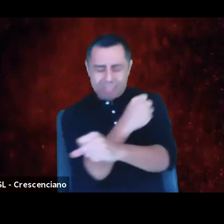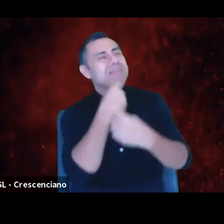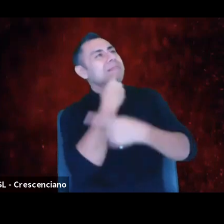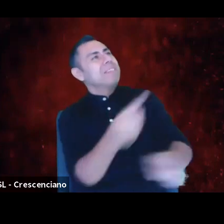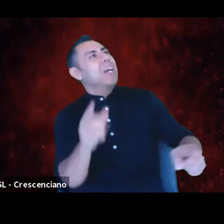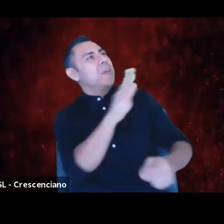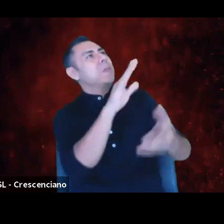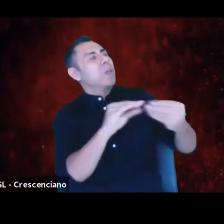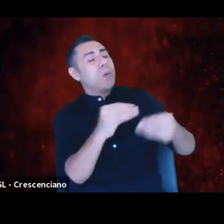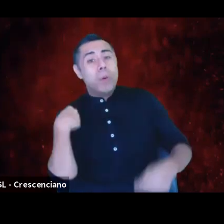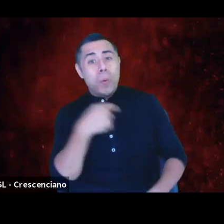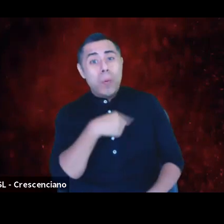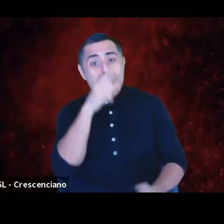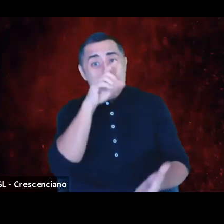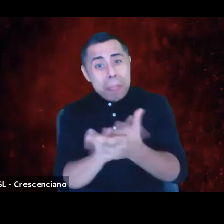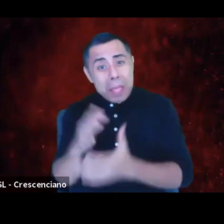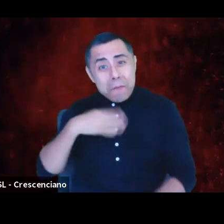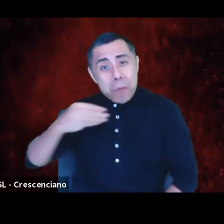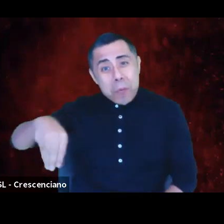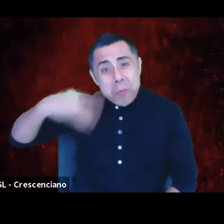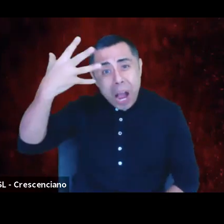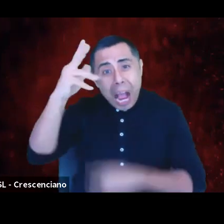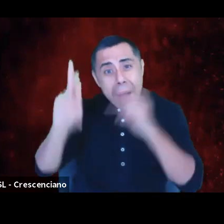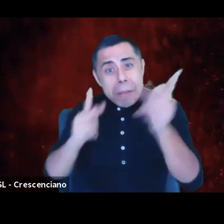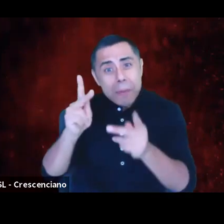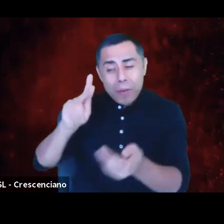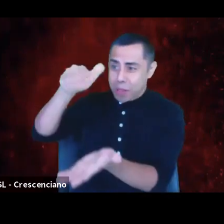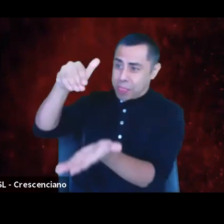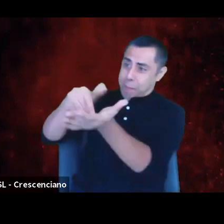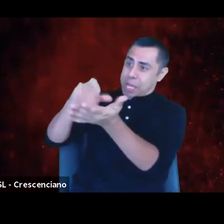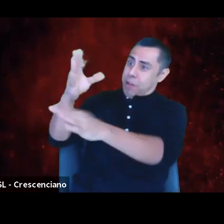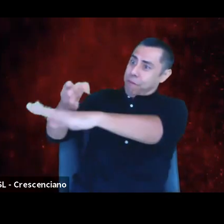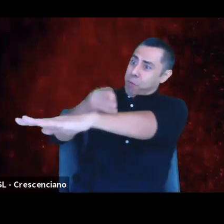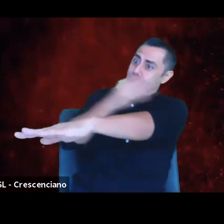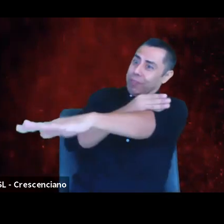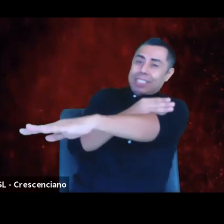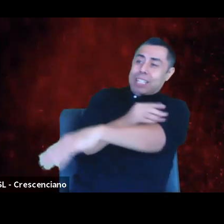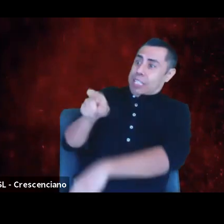progress and are the only contributors to progress.